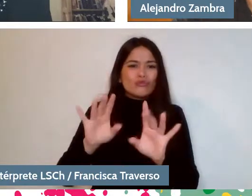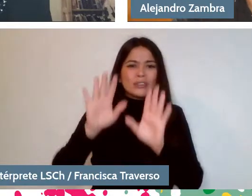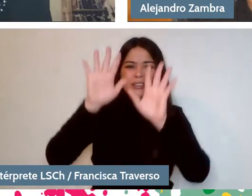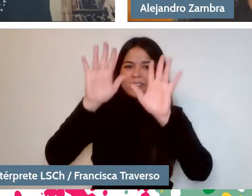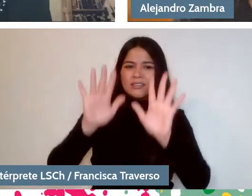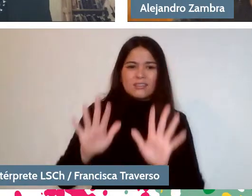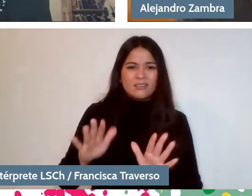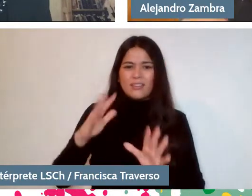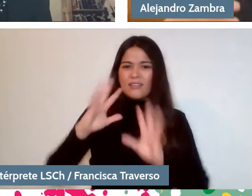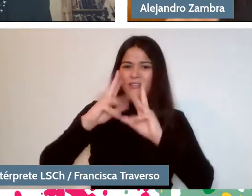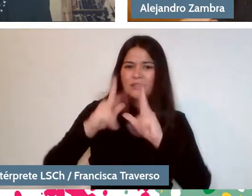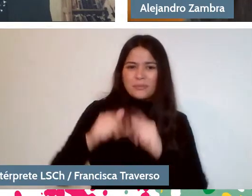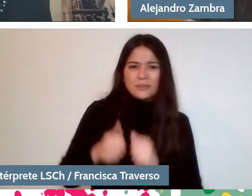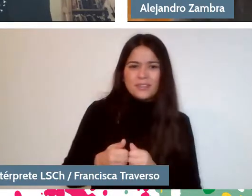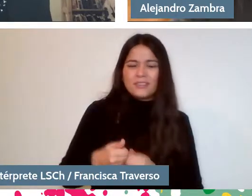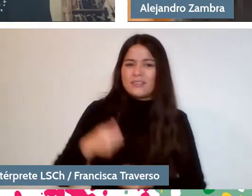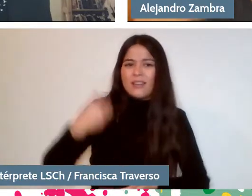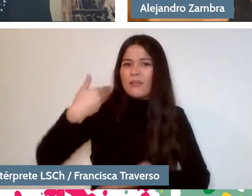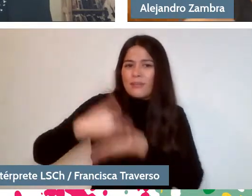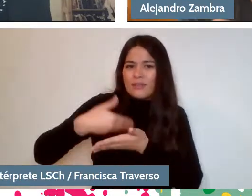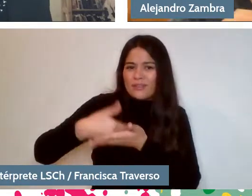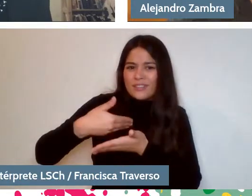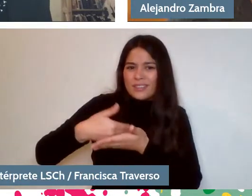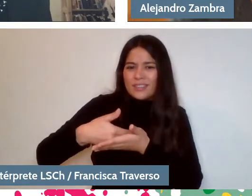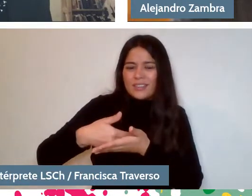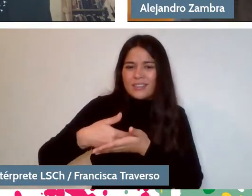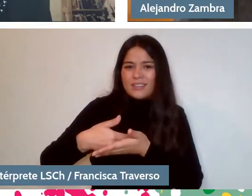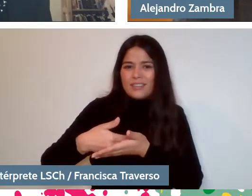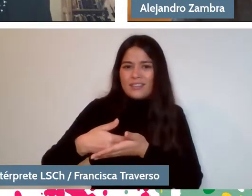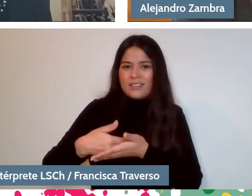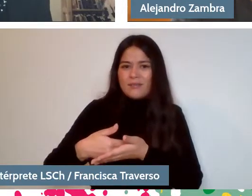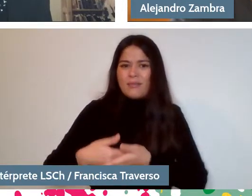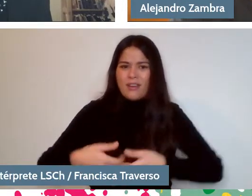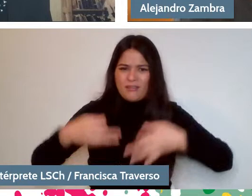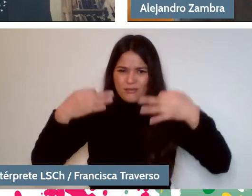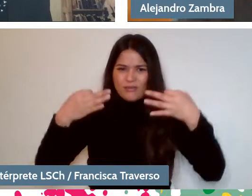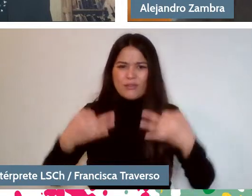to officially incorporate it into knowledge.